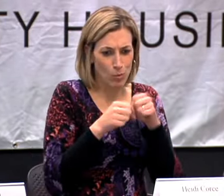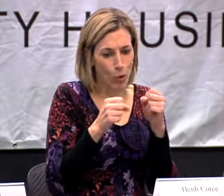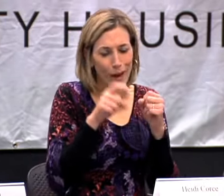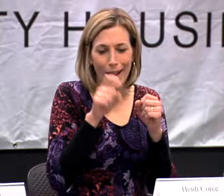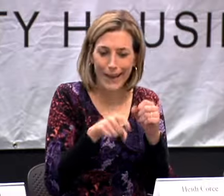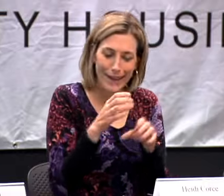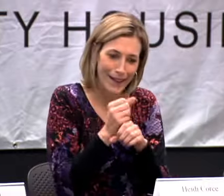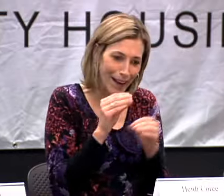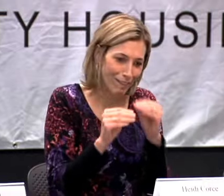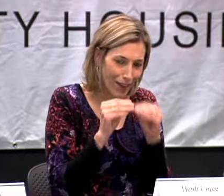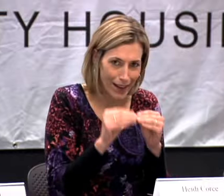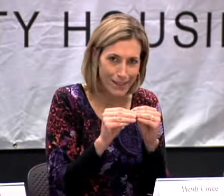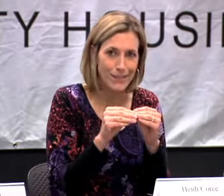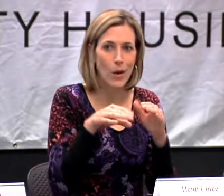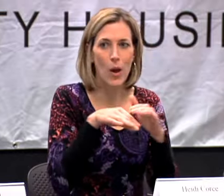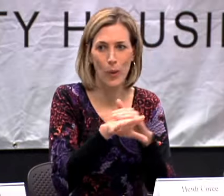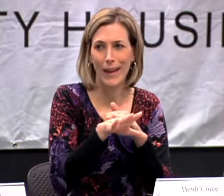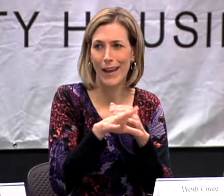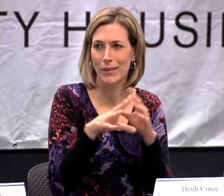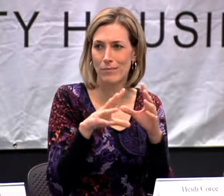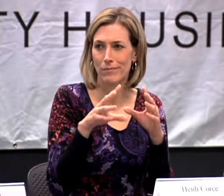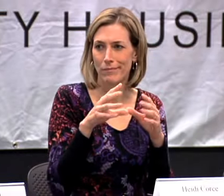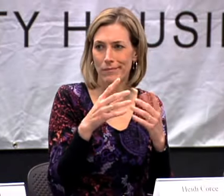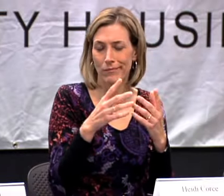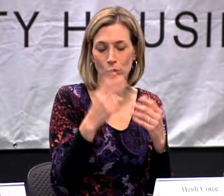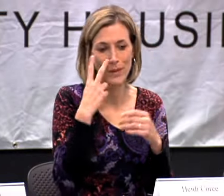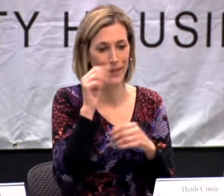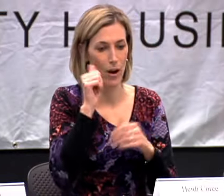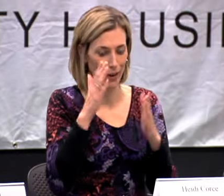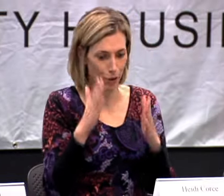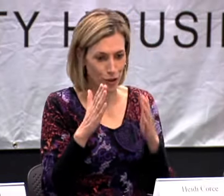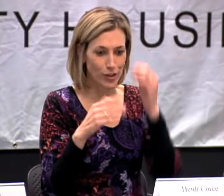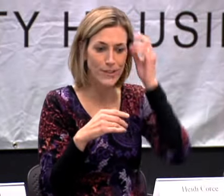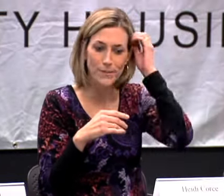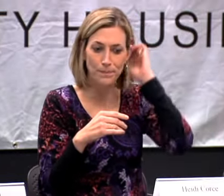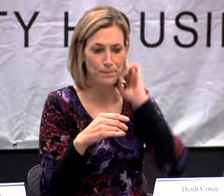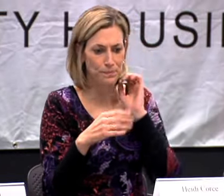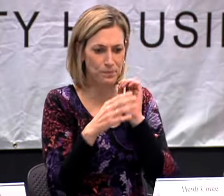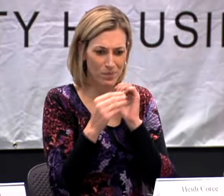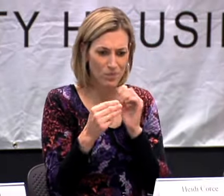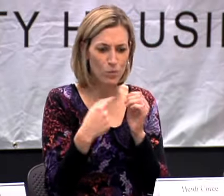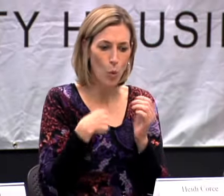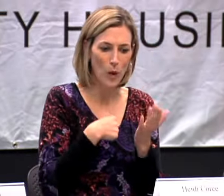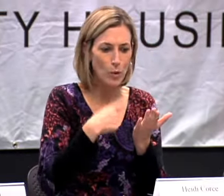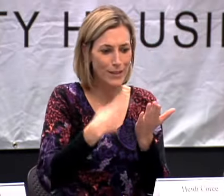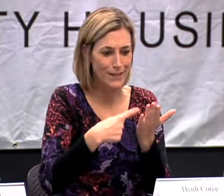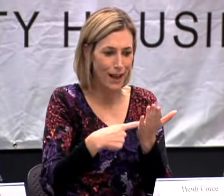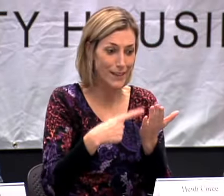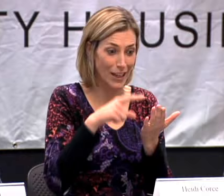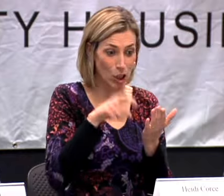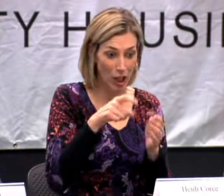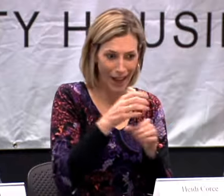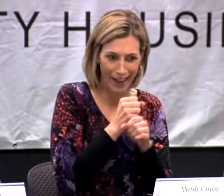TO GET IT FIX. I WENT TO SEE THE AUDIOLOGIST AND WE WERE DISCUSSING